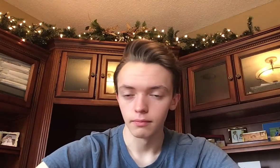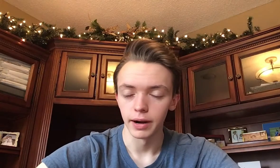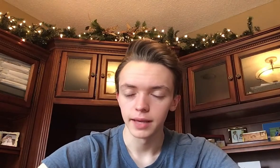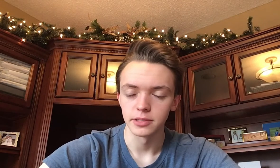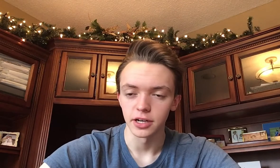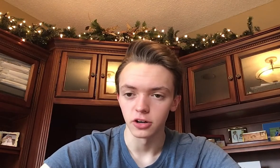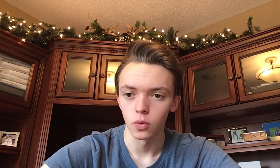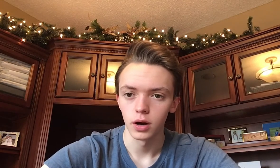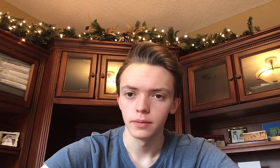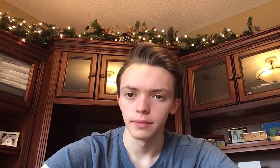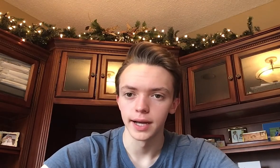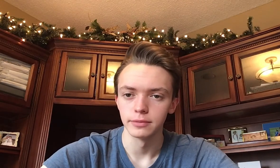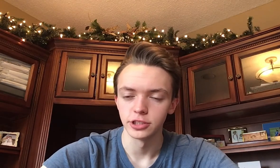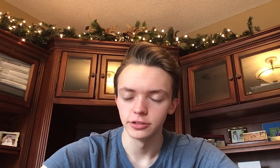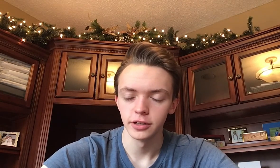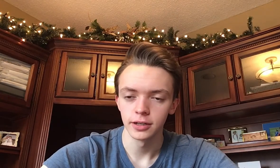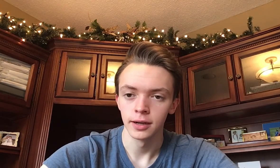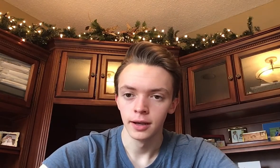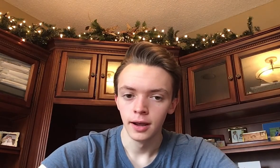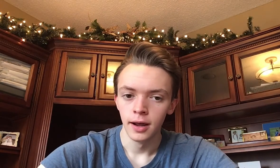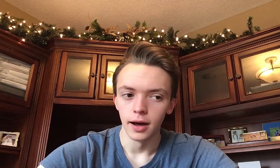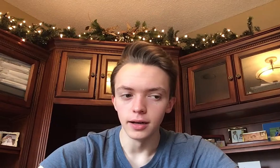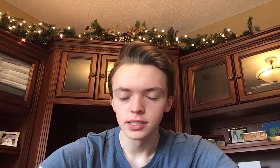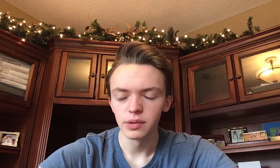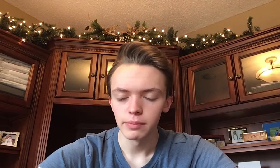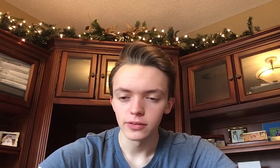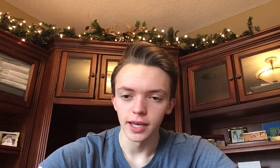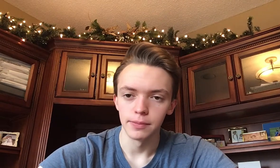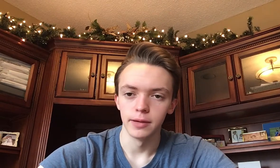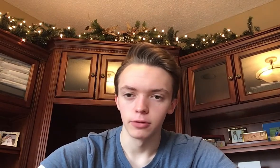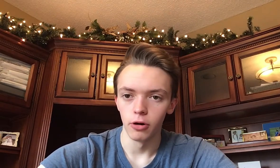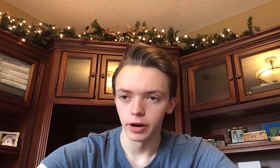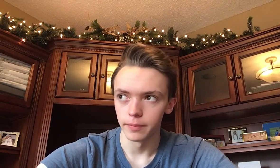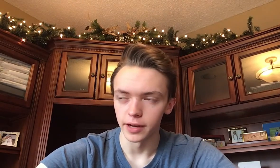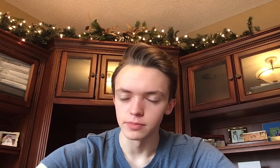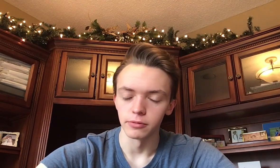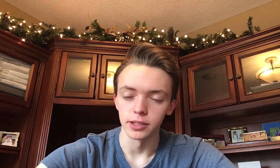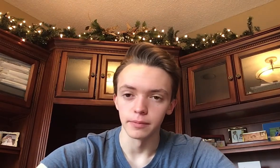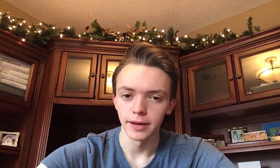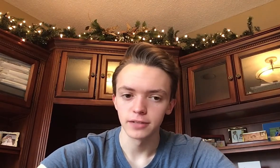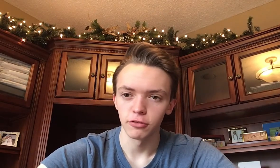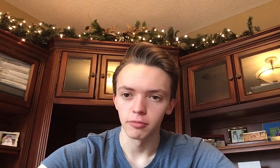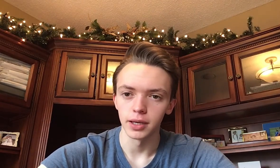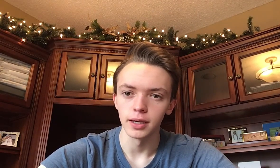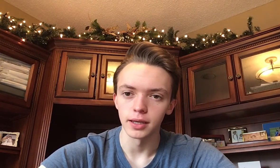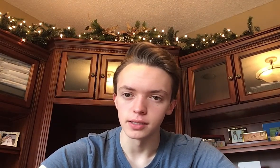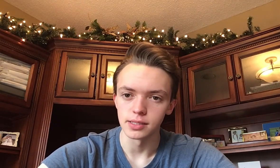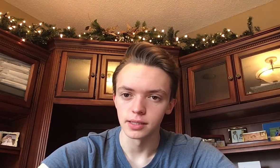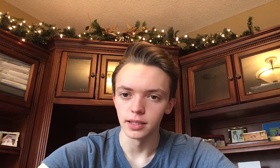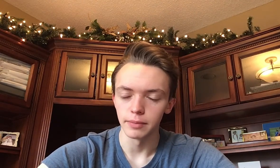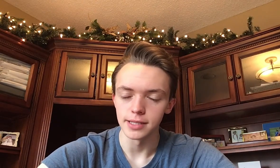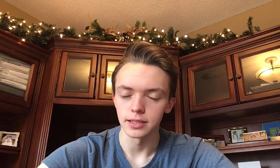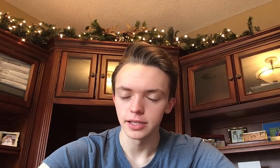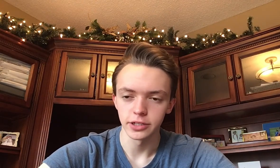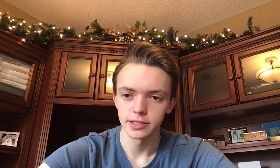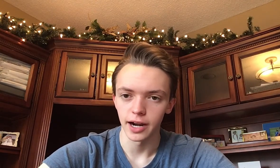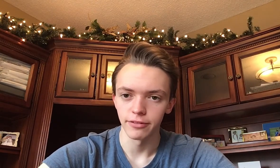My name is Eric Qualm. I am a junior. Something about the AP program that has been really impactful for me is the amazing